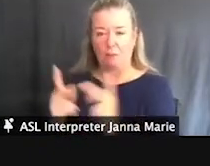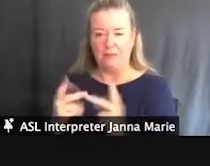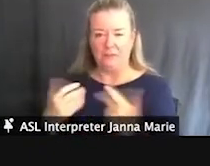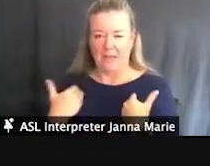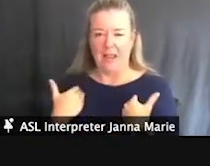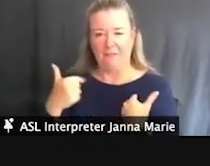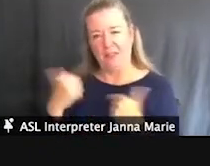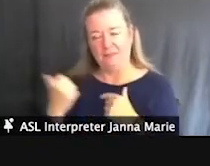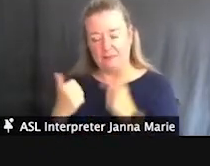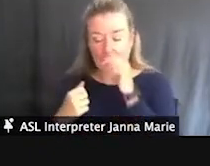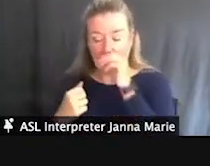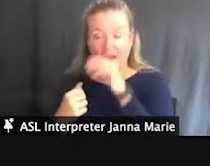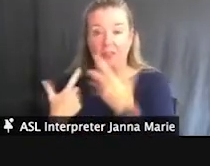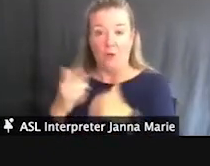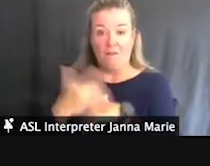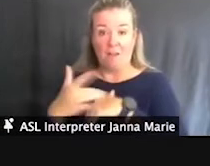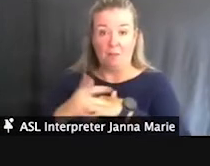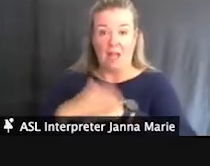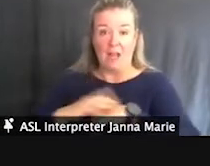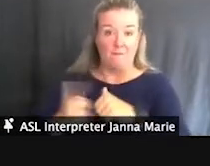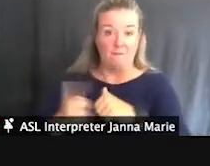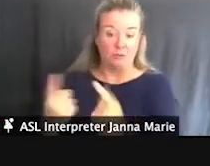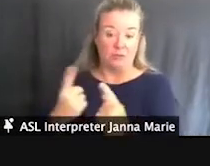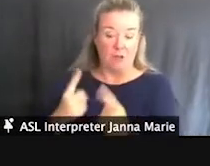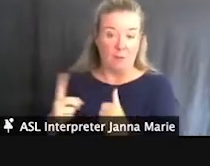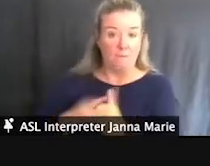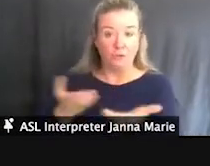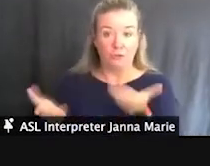They are available on a first-come, first-served basis at no cost.